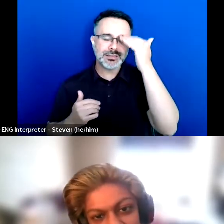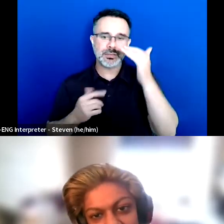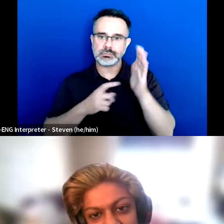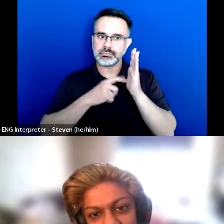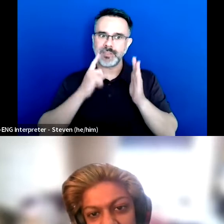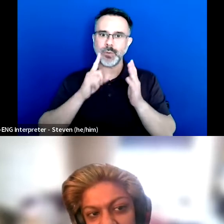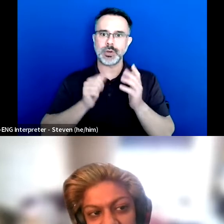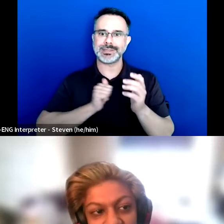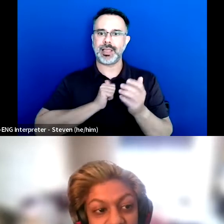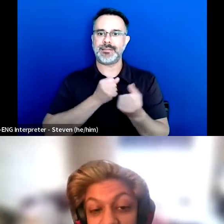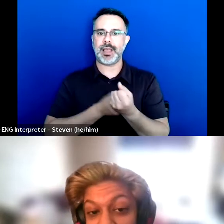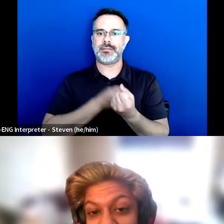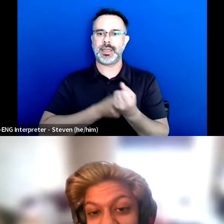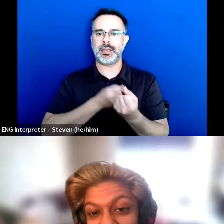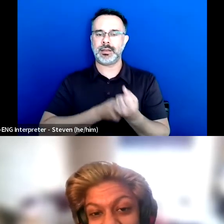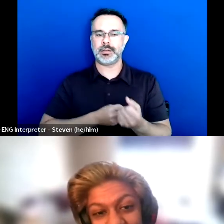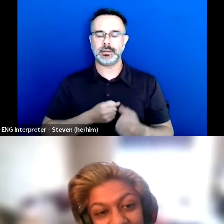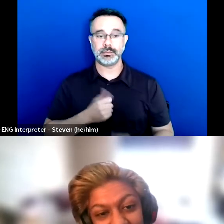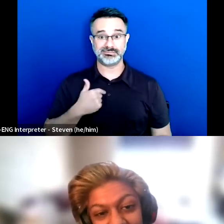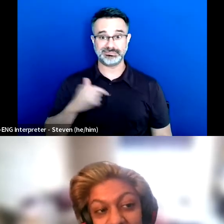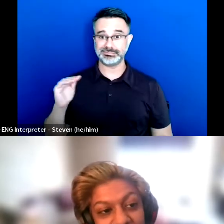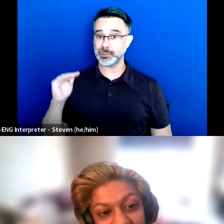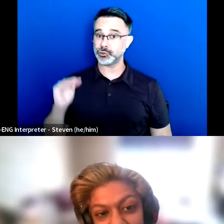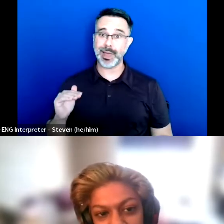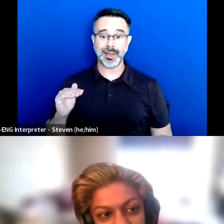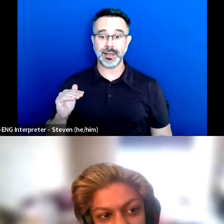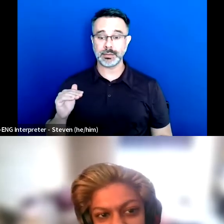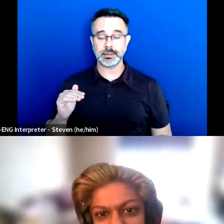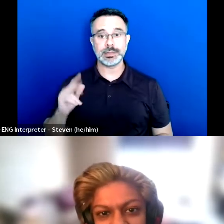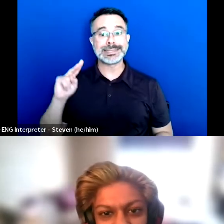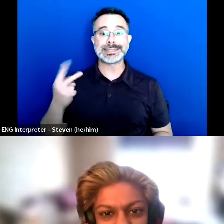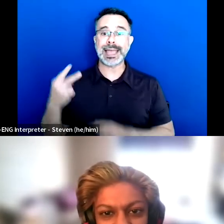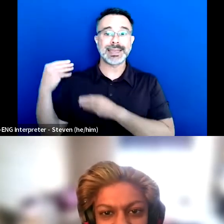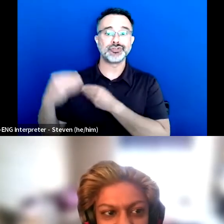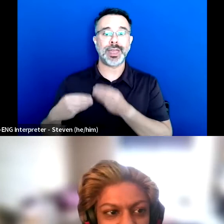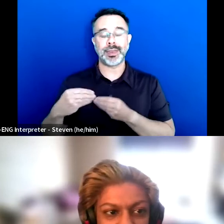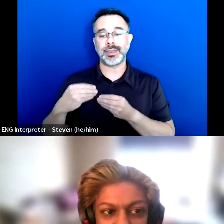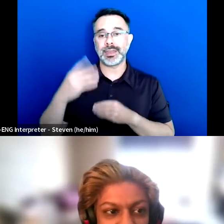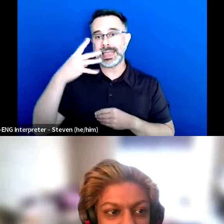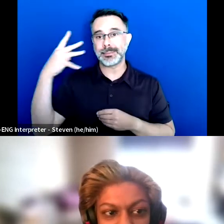And as a child of you know, as a second gen immigrant that's just not something we knew how